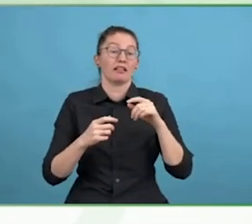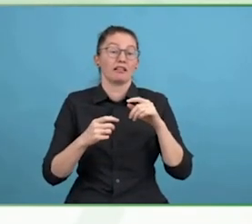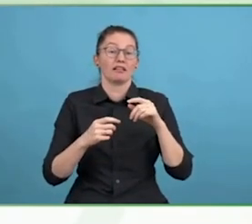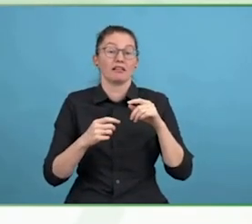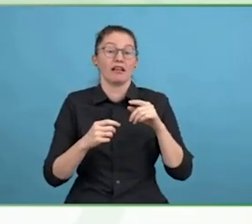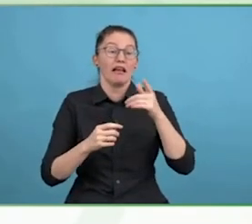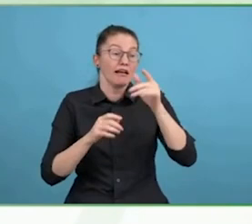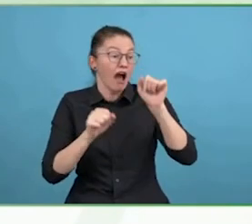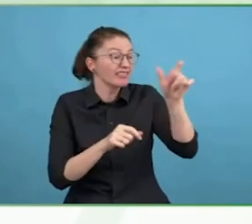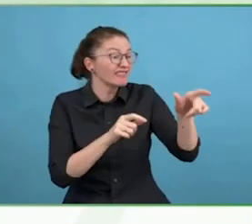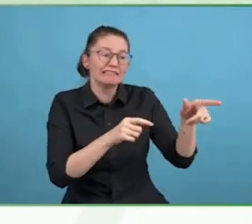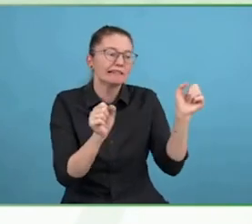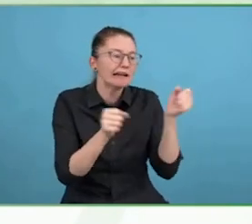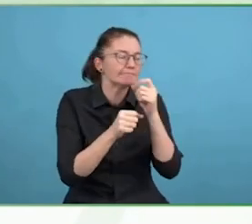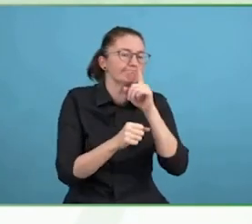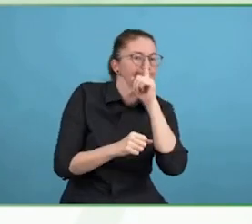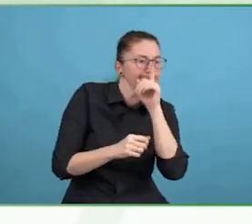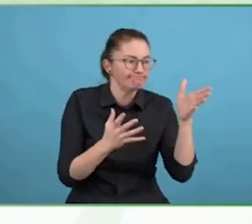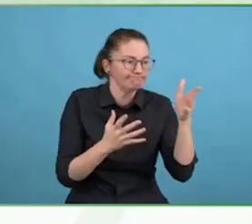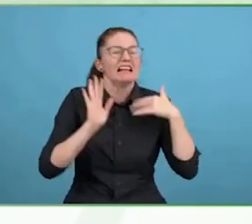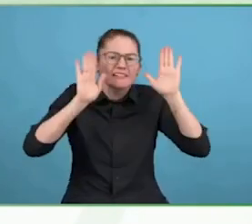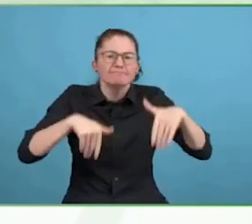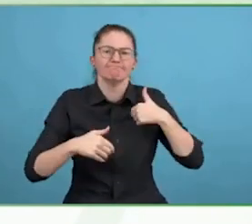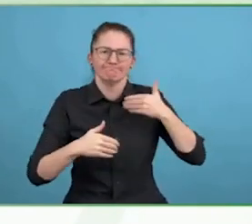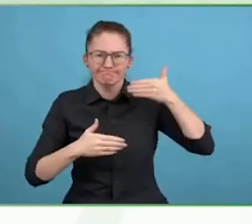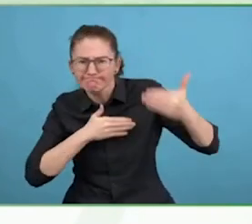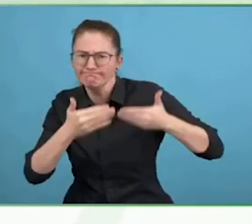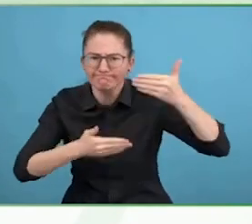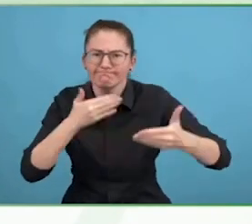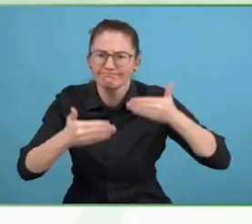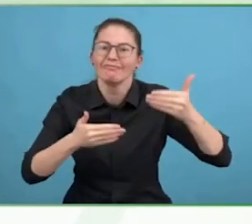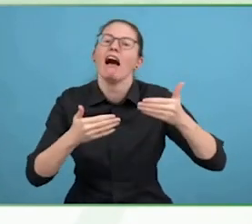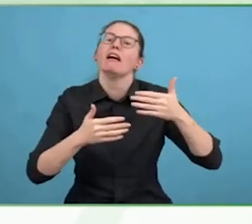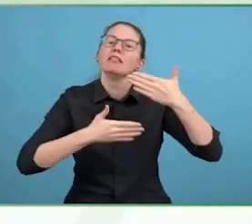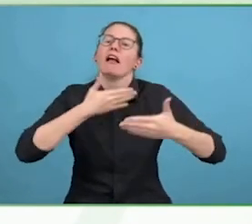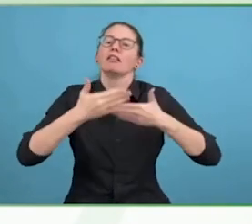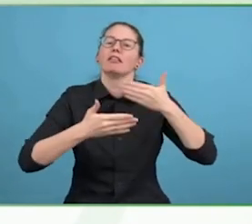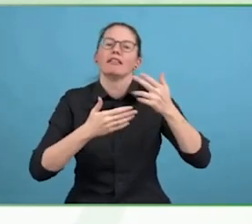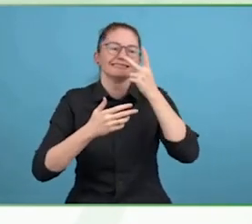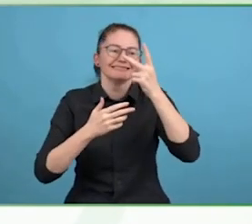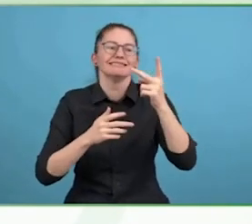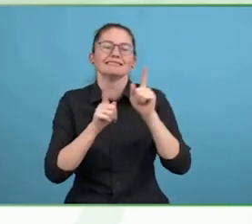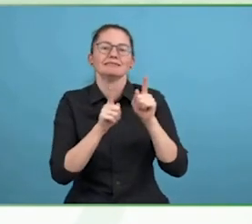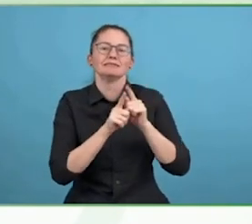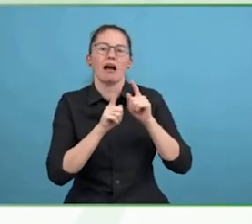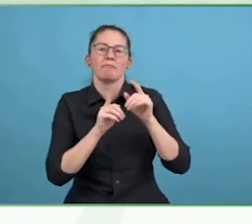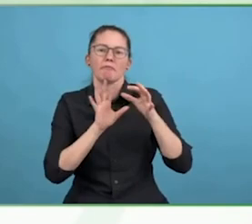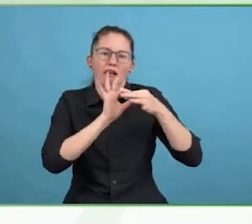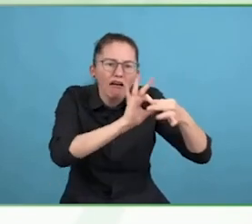When I saw a complete stalemate with some accessibility initiatives,